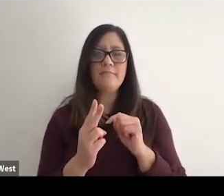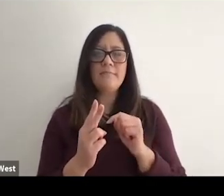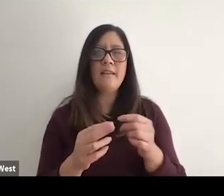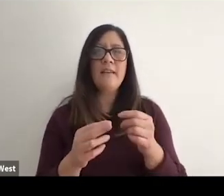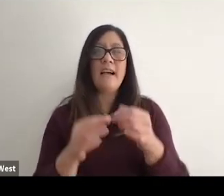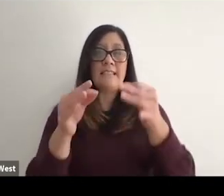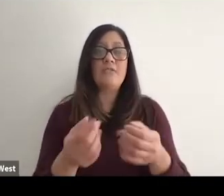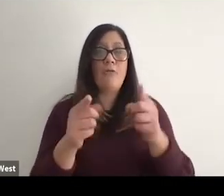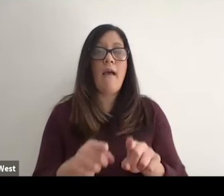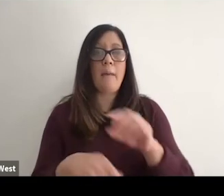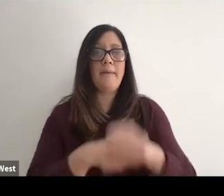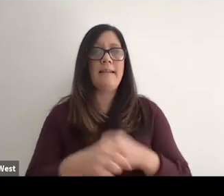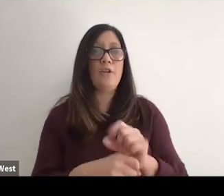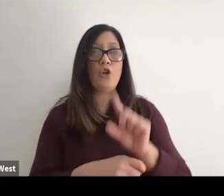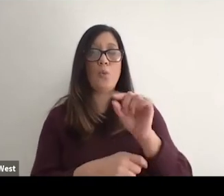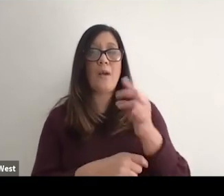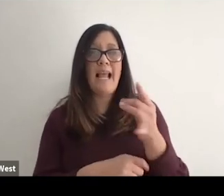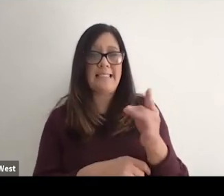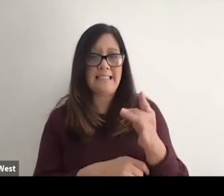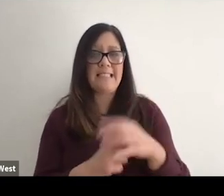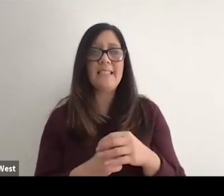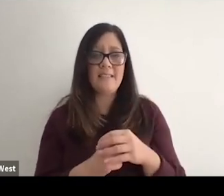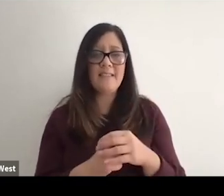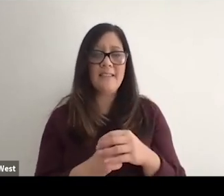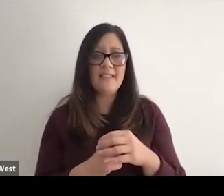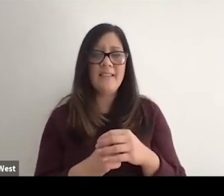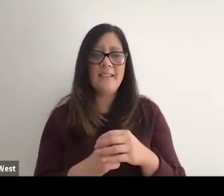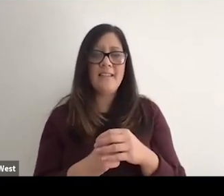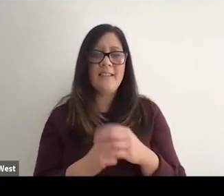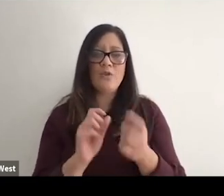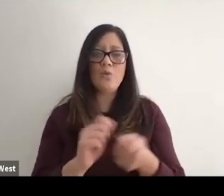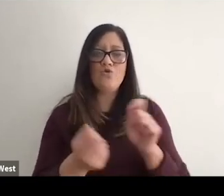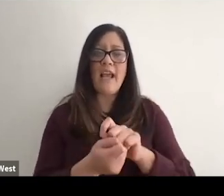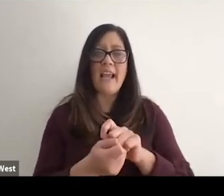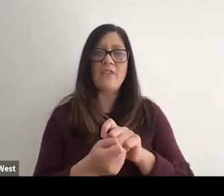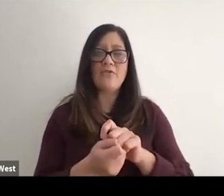metal payment structure so that Olympians in Paralympics excuse me Olympians and Paralympians,